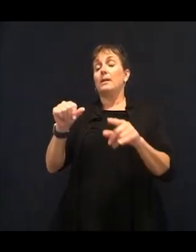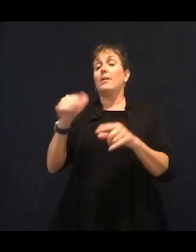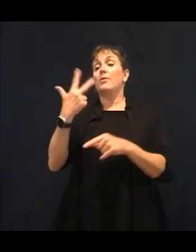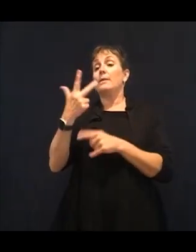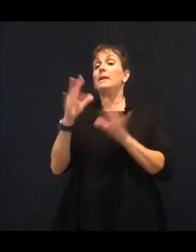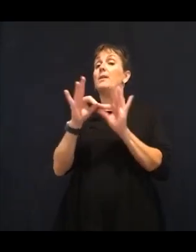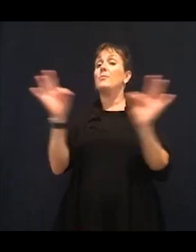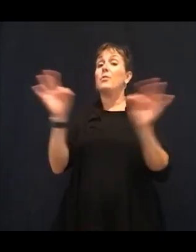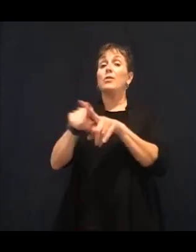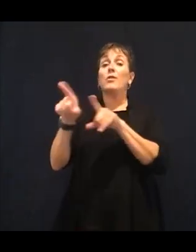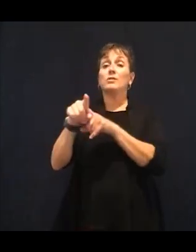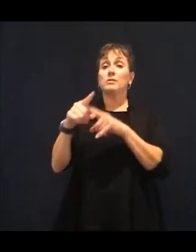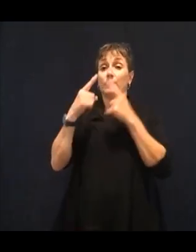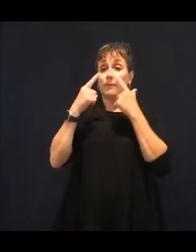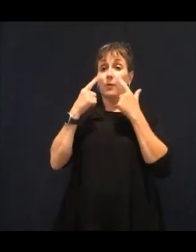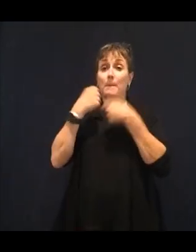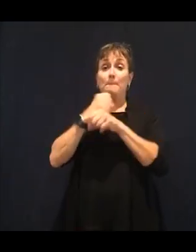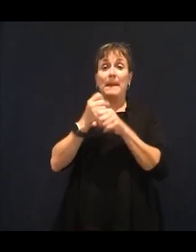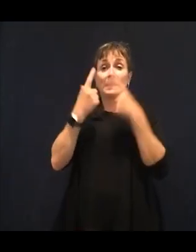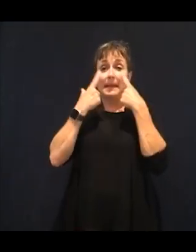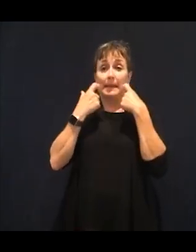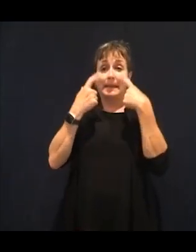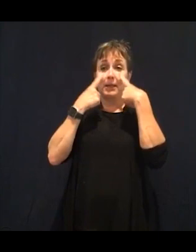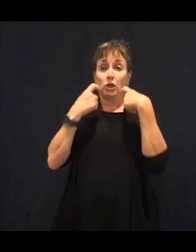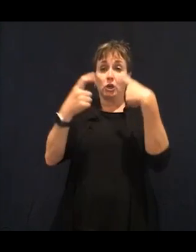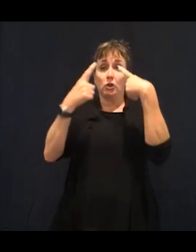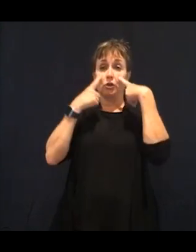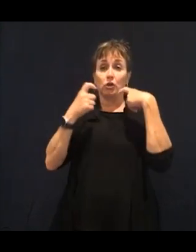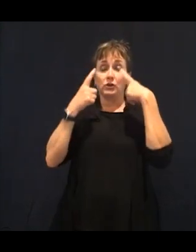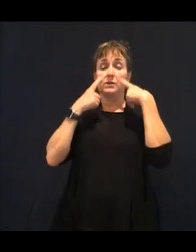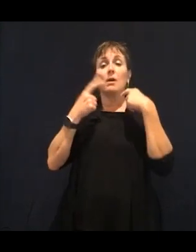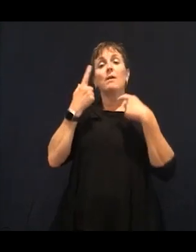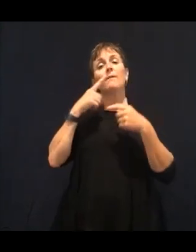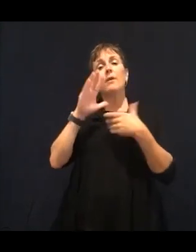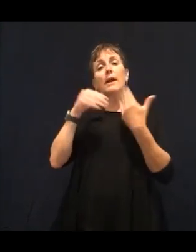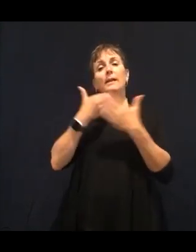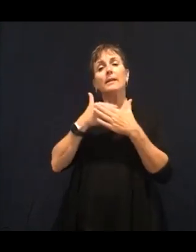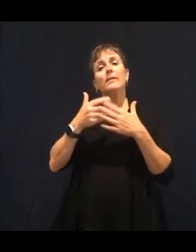health. So it also helps with reducing